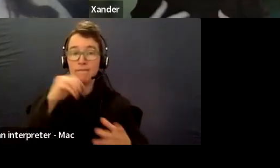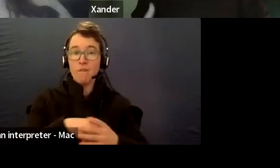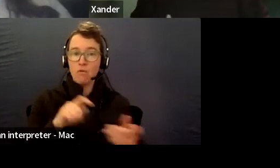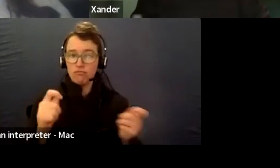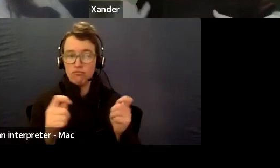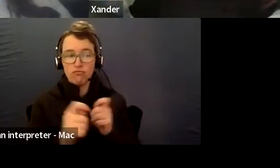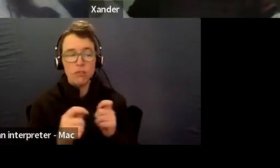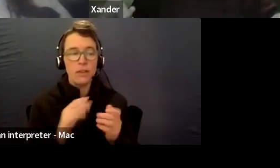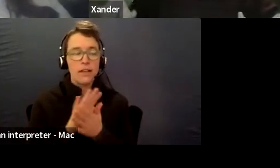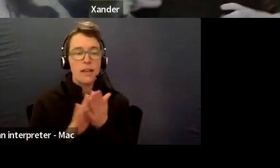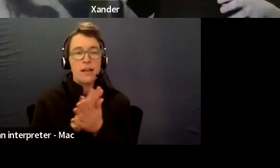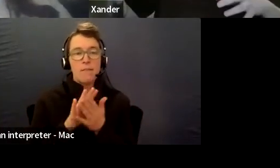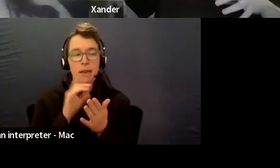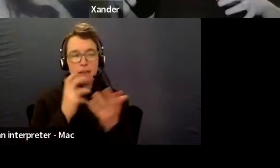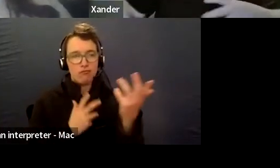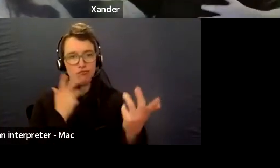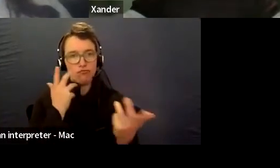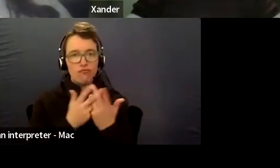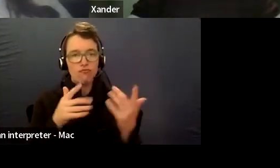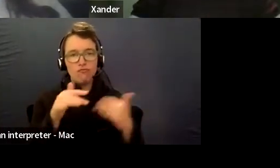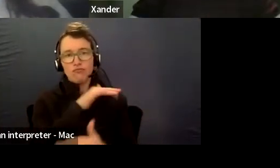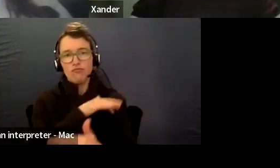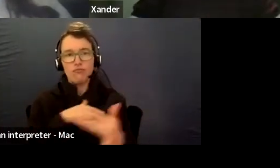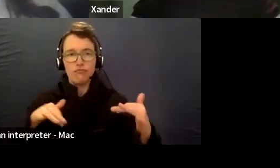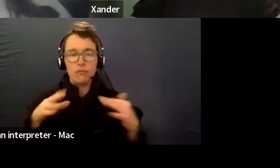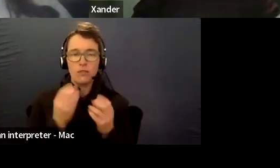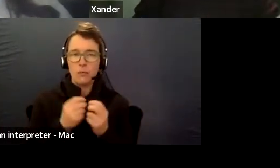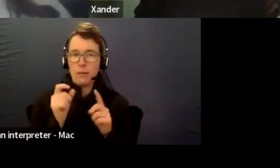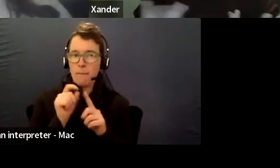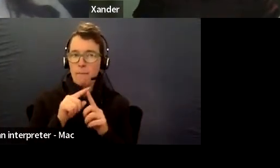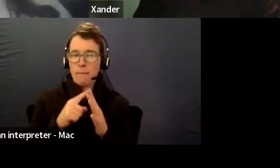And so they can actually interact with that his without feeling that they're isolated.